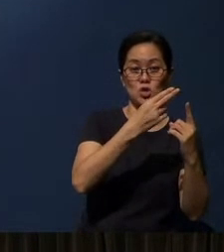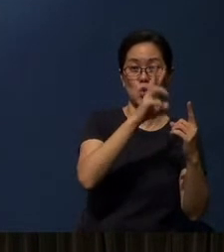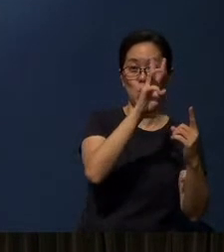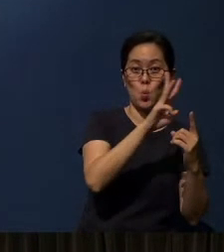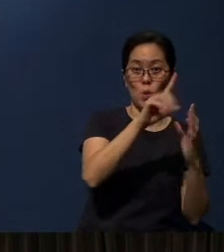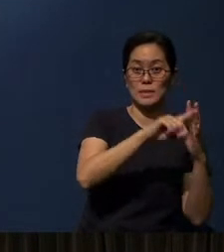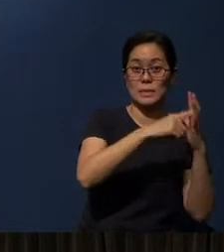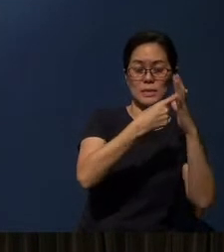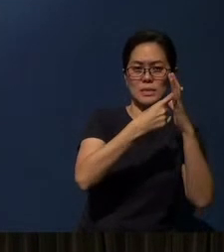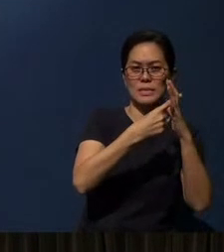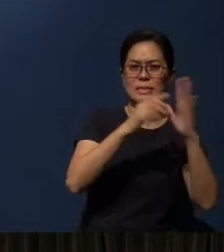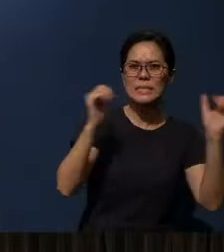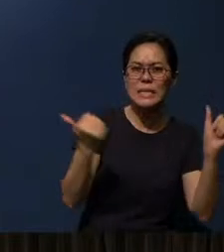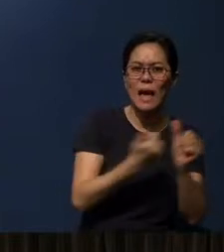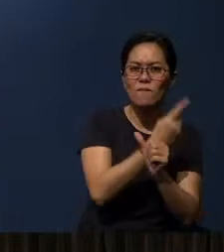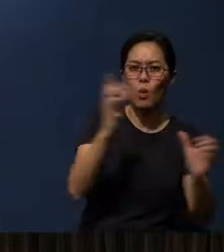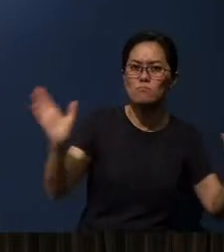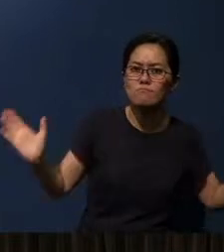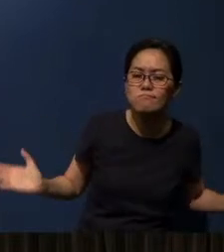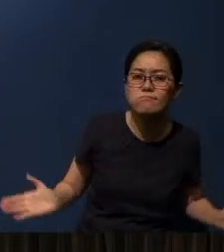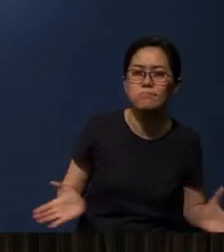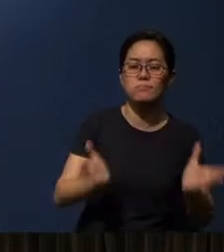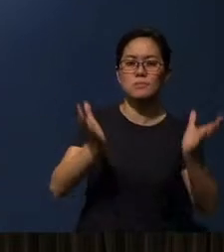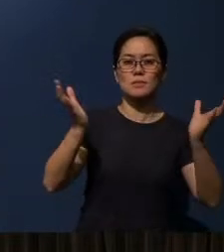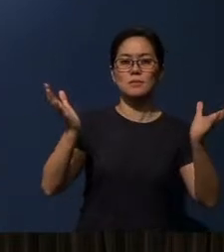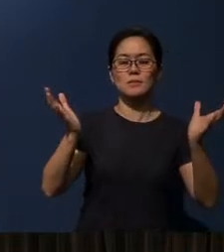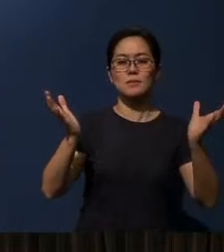we urge everybody in order to adopt a schedule like this